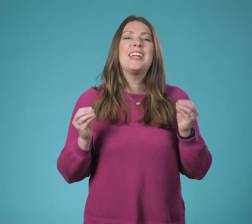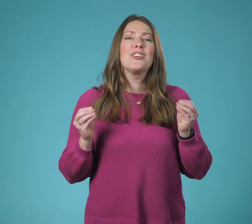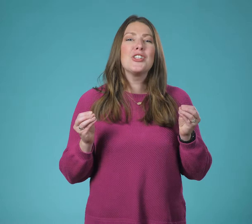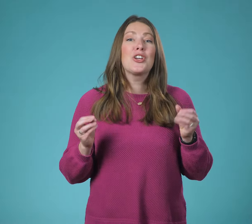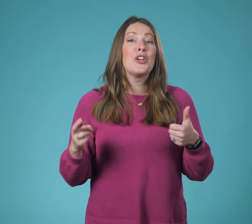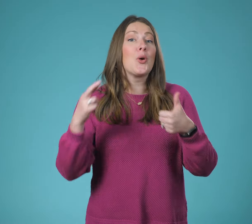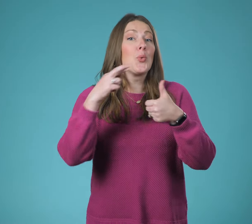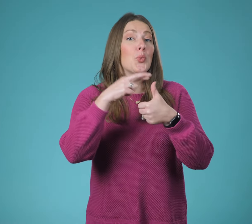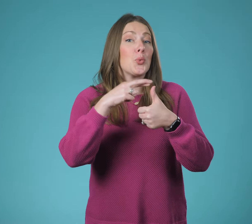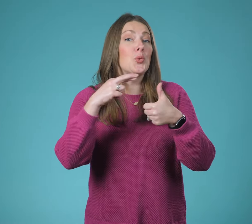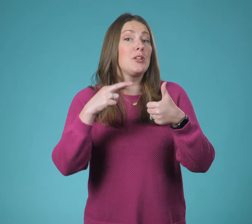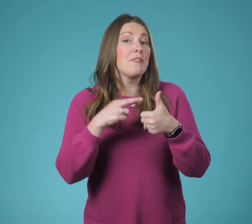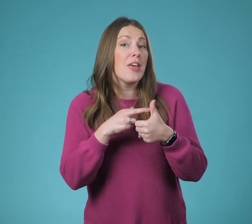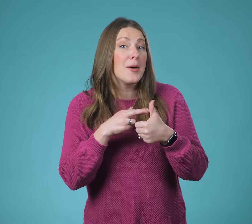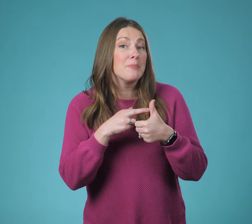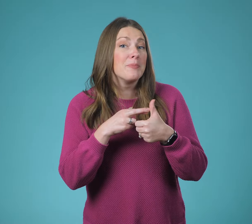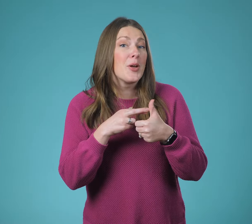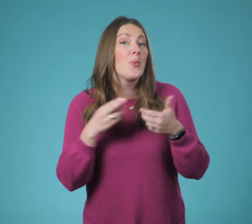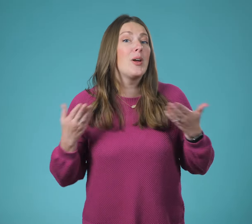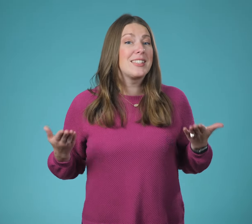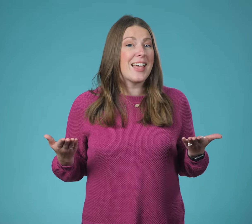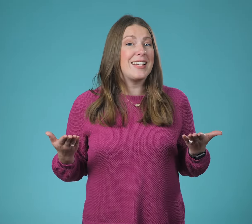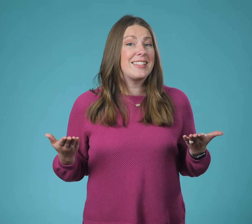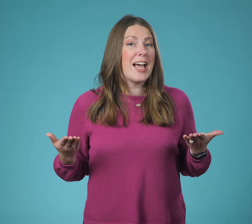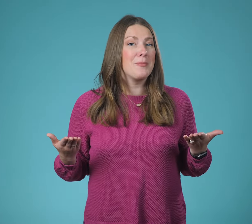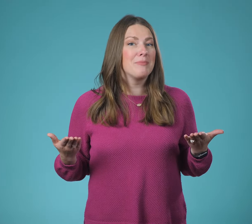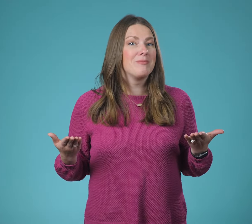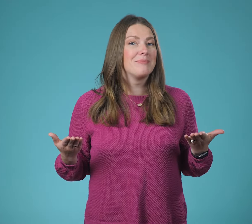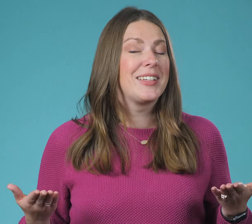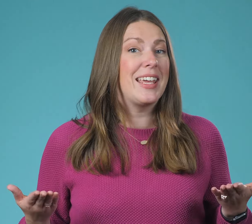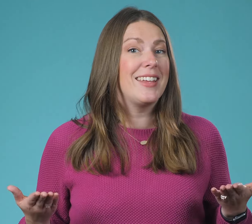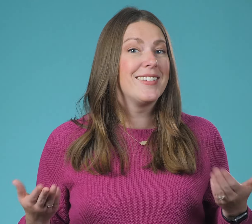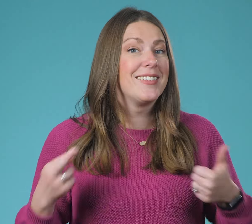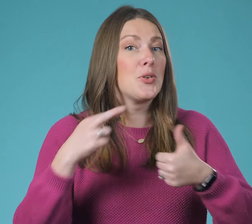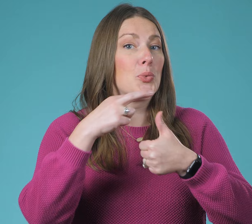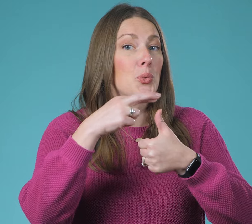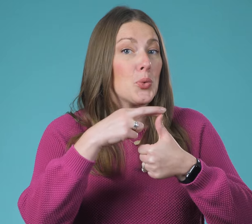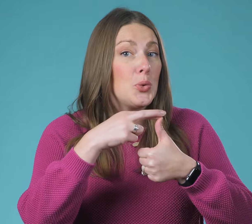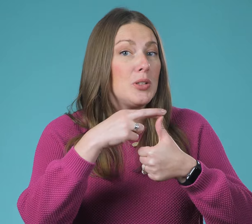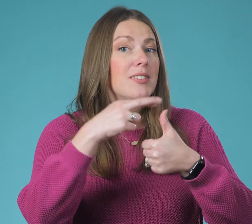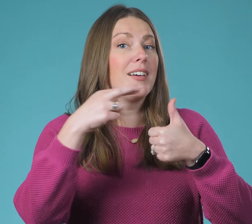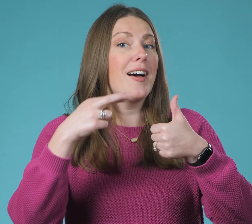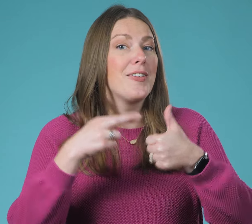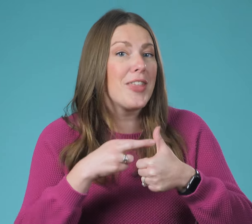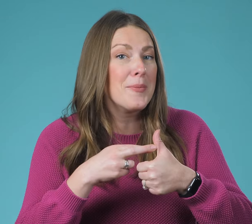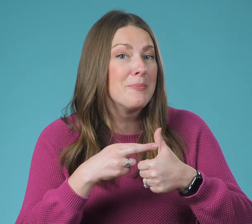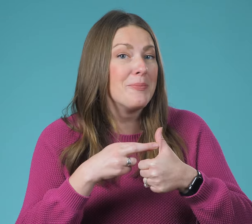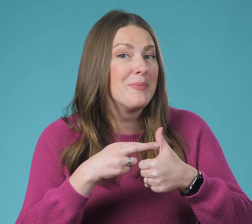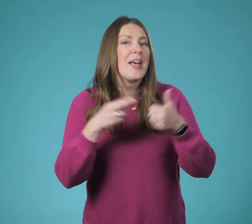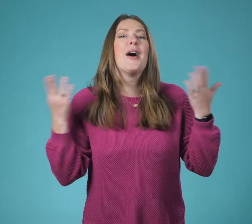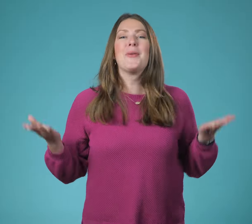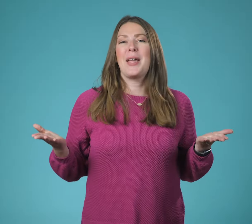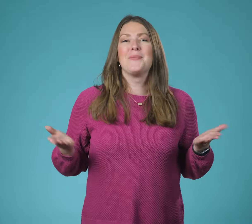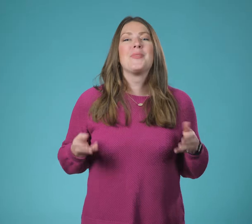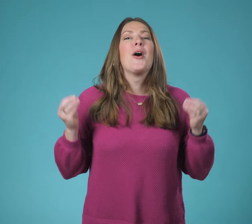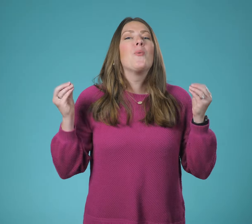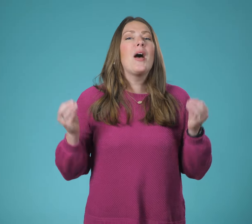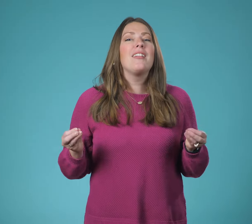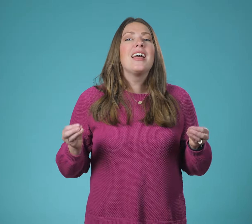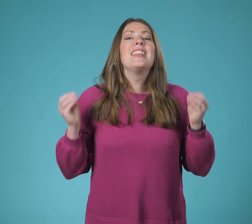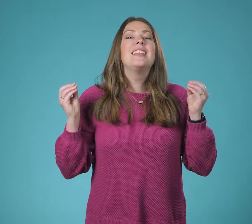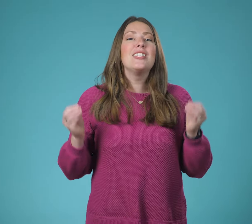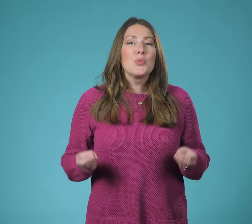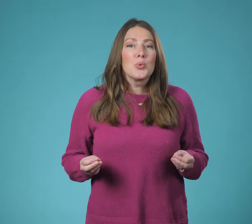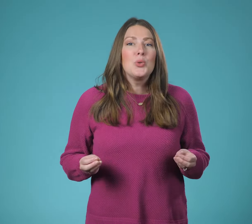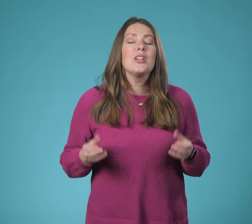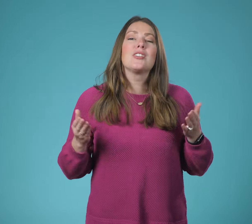here's a good rule of thumb when Signing Time get it rule of thumb okay well this rule is